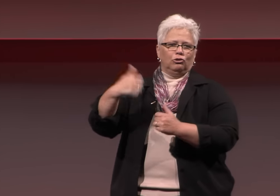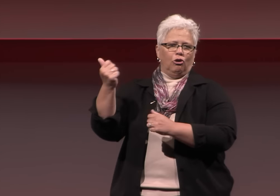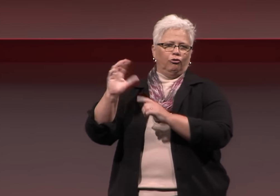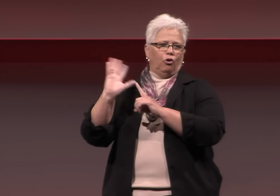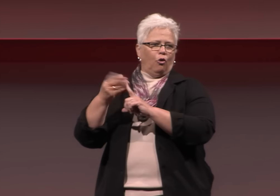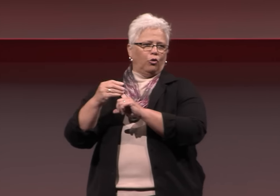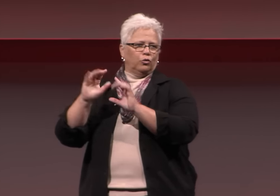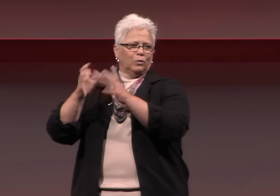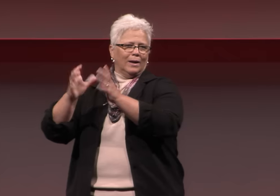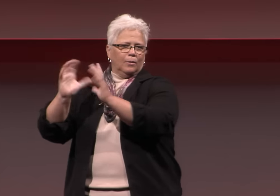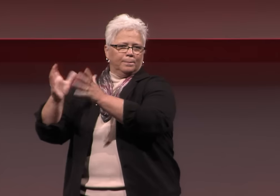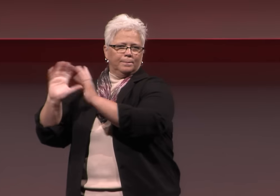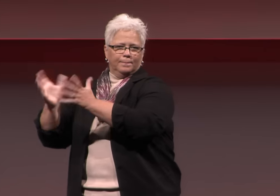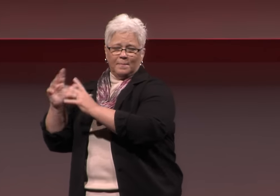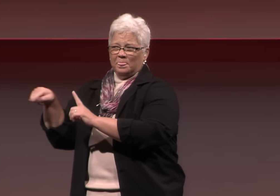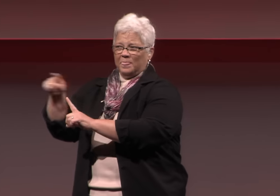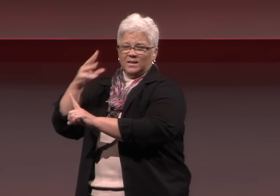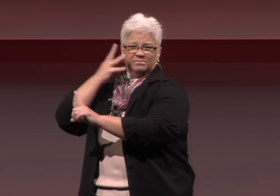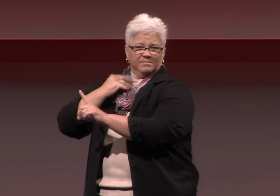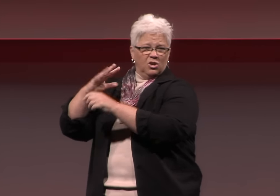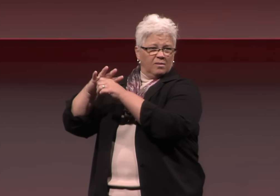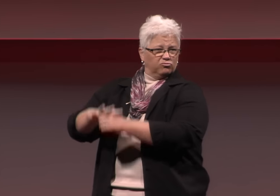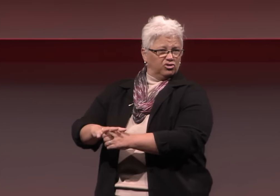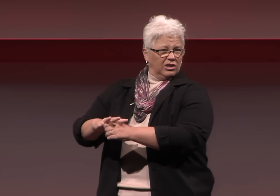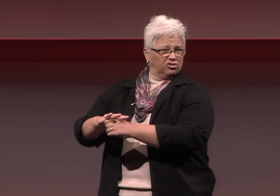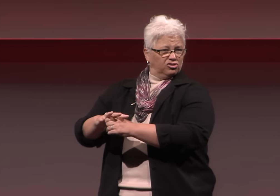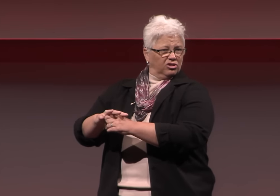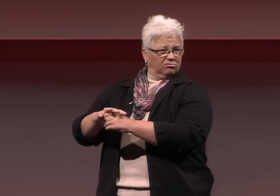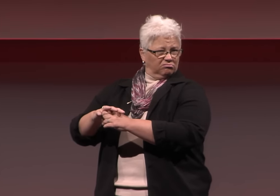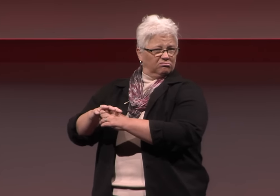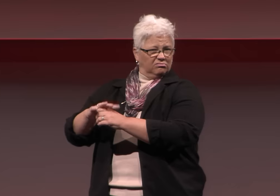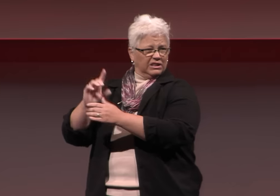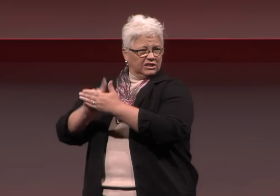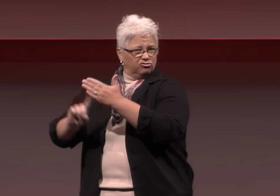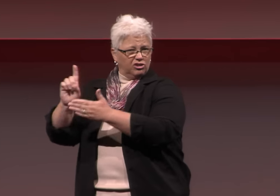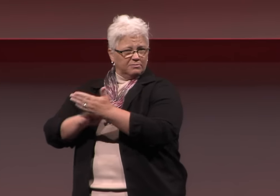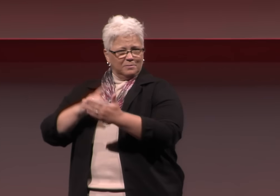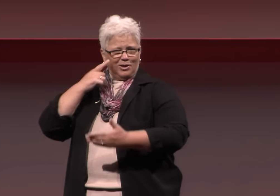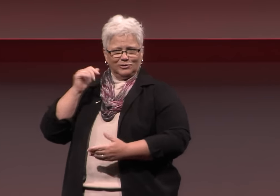just as any other cultural group experiences oppression on their cultures,